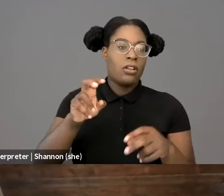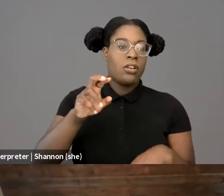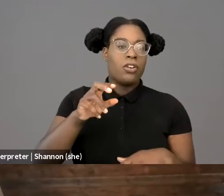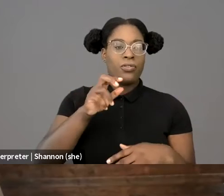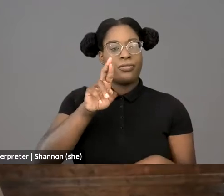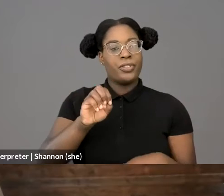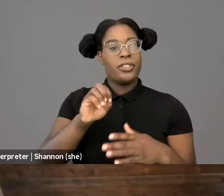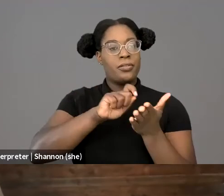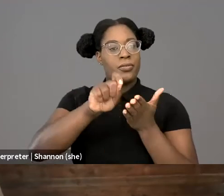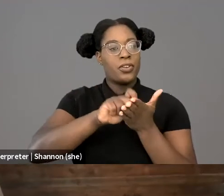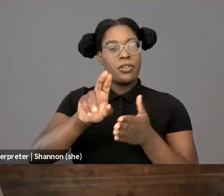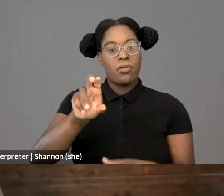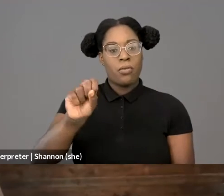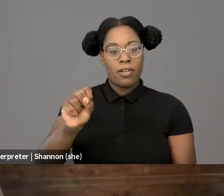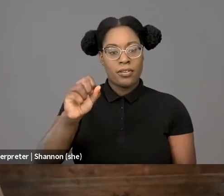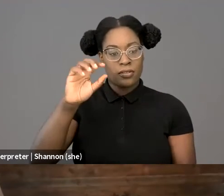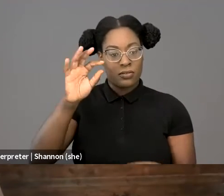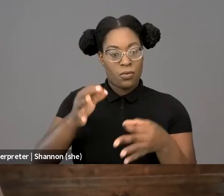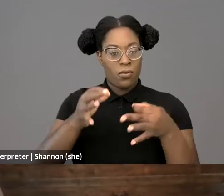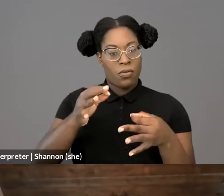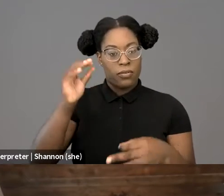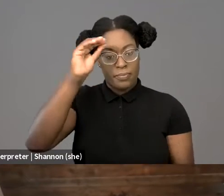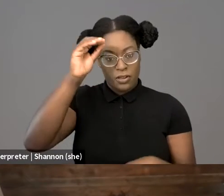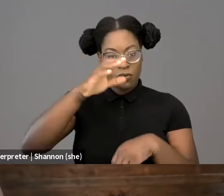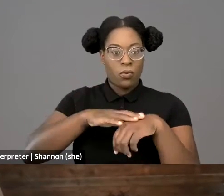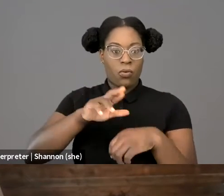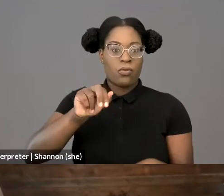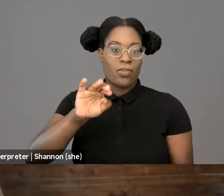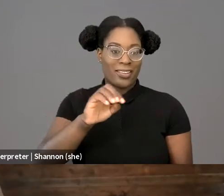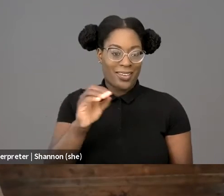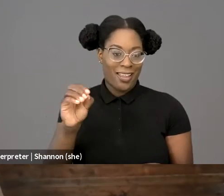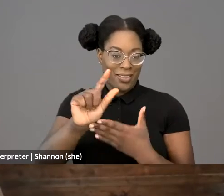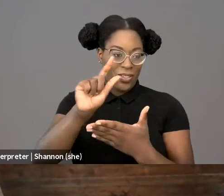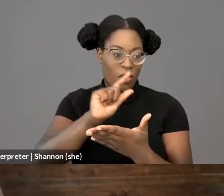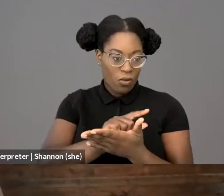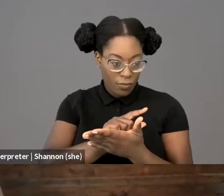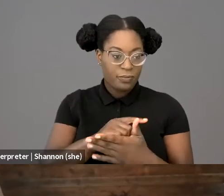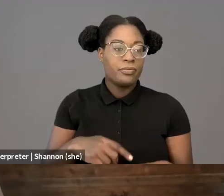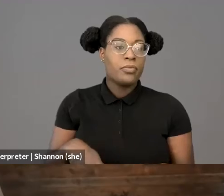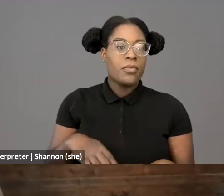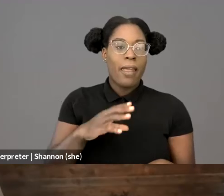and he's also served for several years as Commissioner on the New York City Civilian Complaint Review Board.